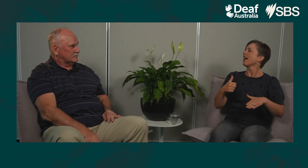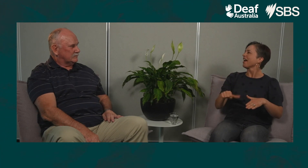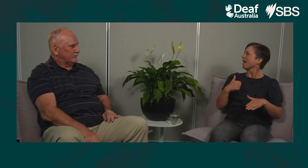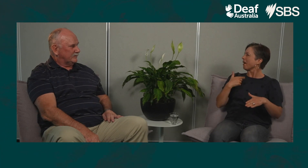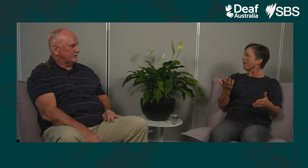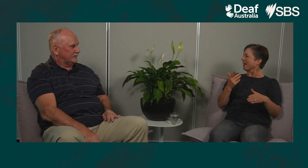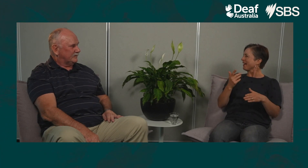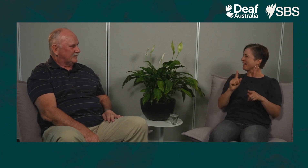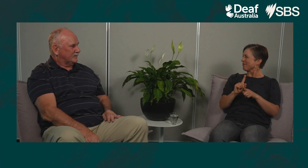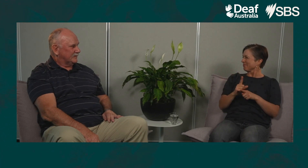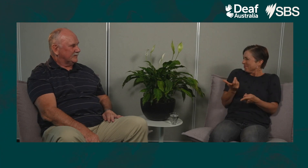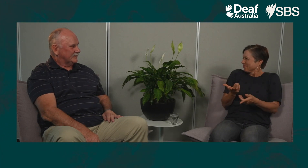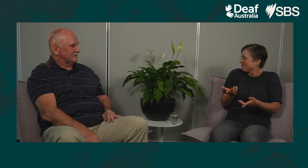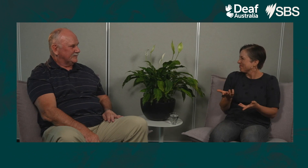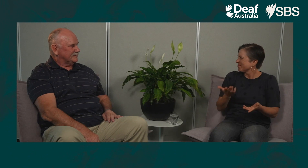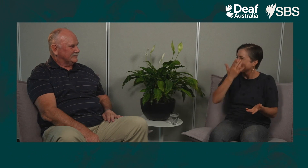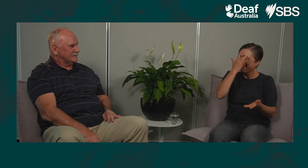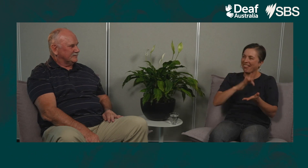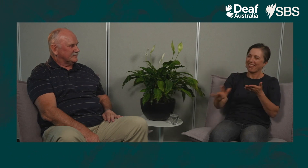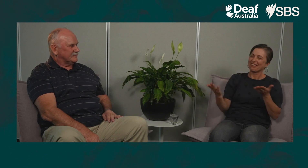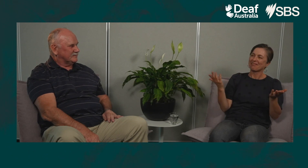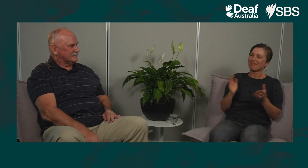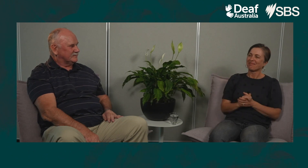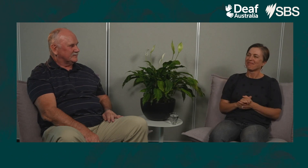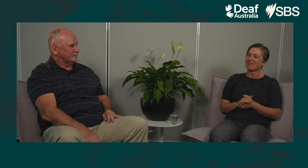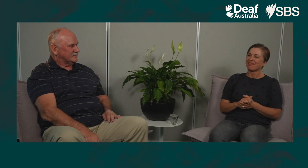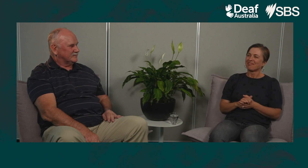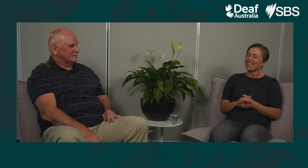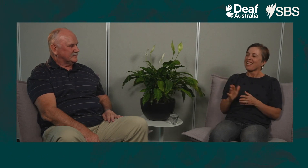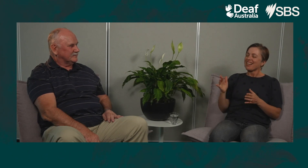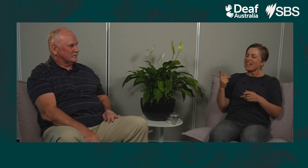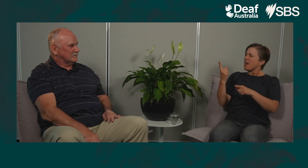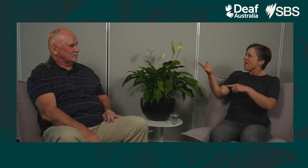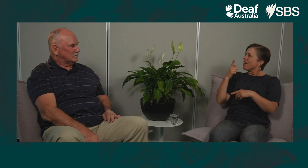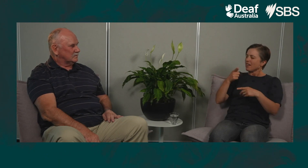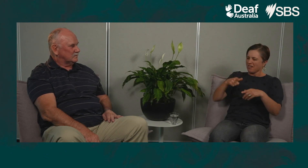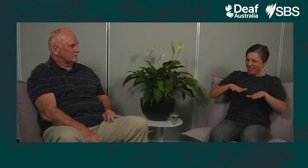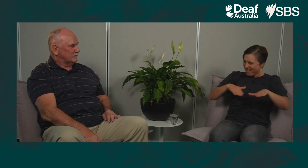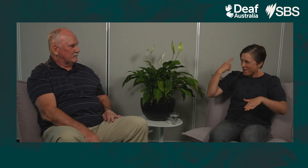but other people have said the same thing so it must be true. But not something that is top of mind.